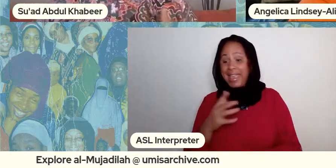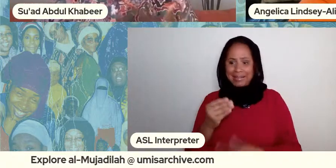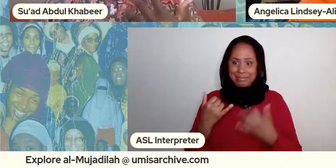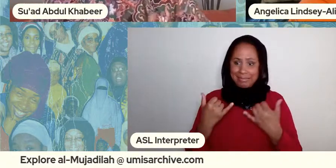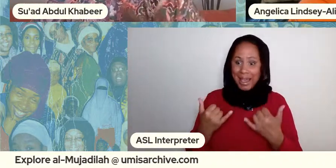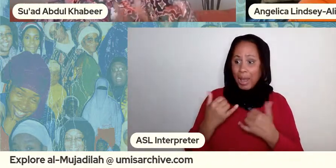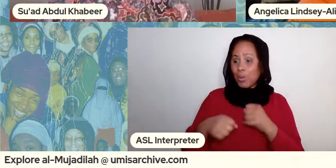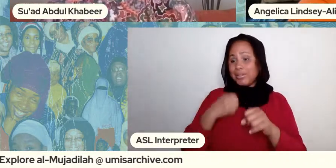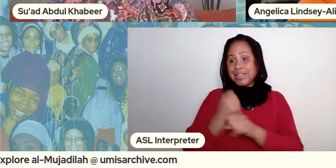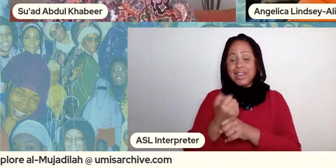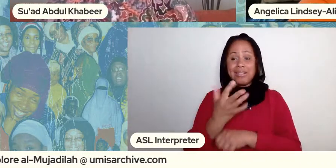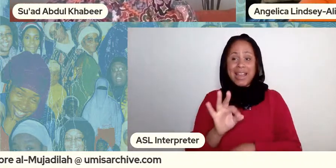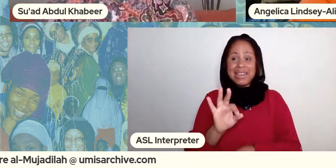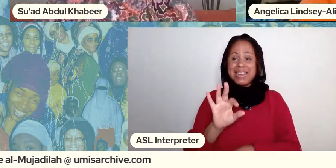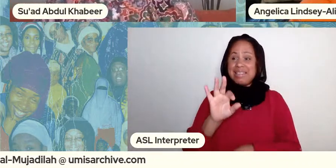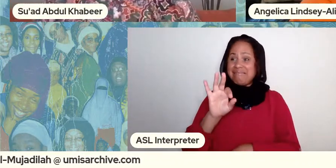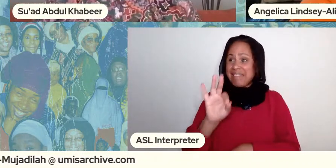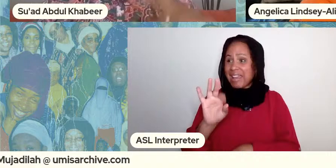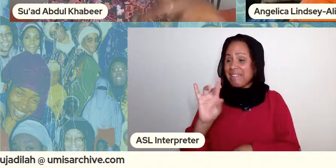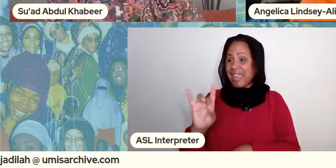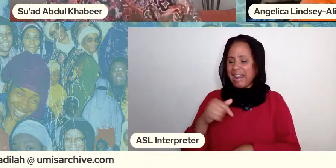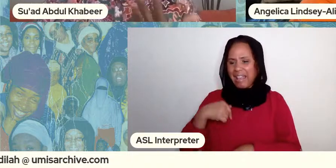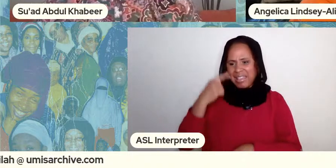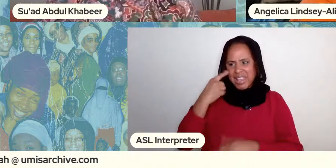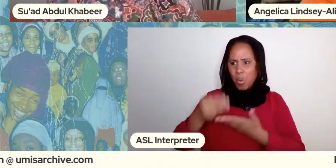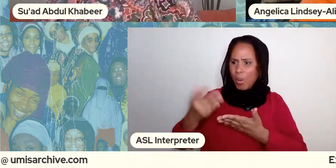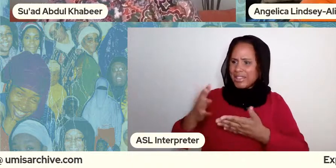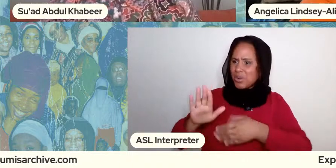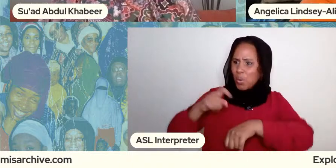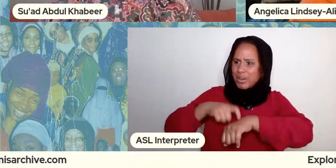know you're just kind of wasting your time doing that but when i read that verse i was like yo